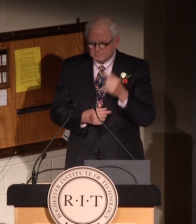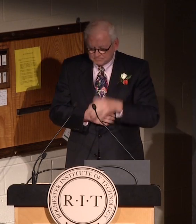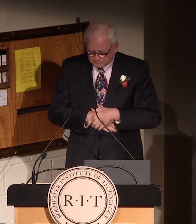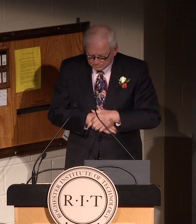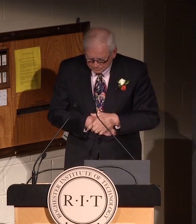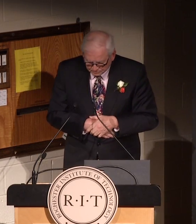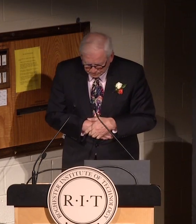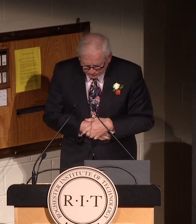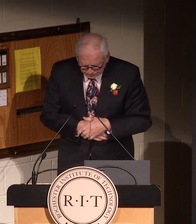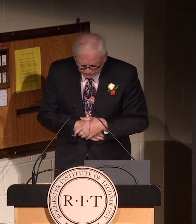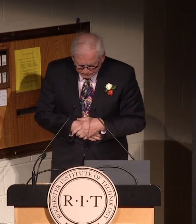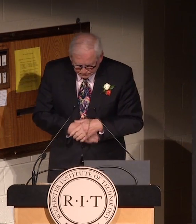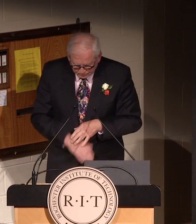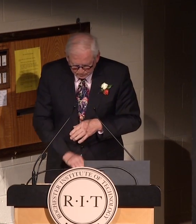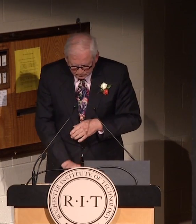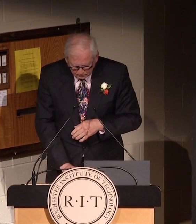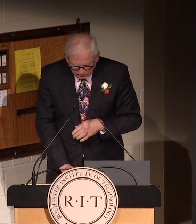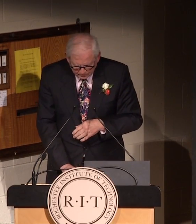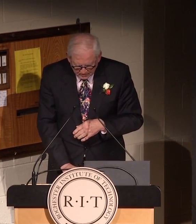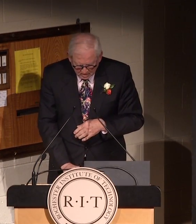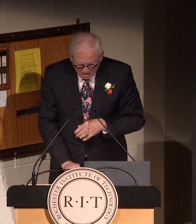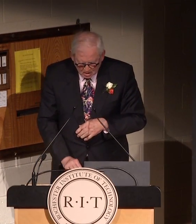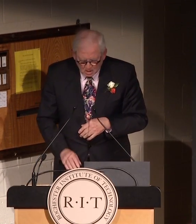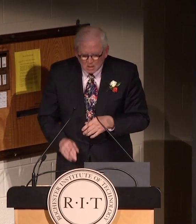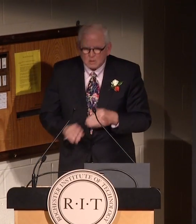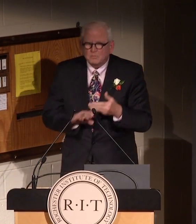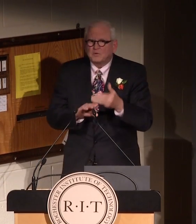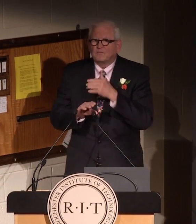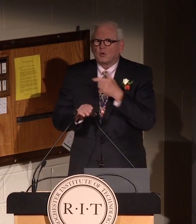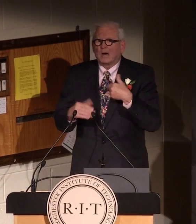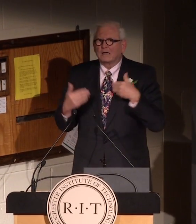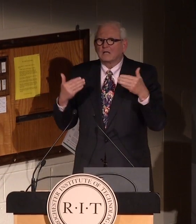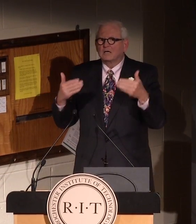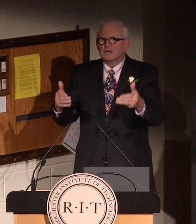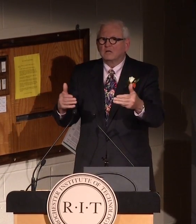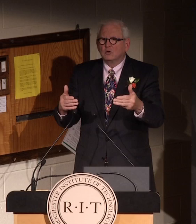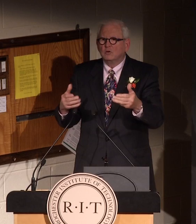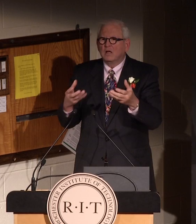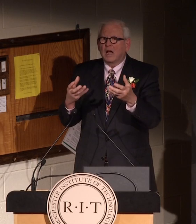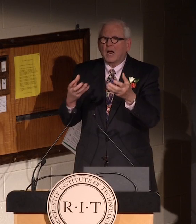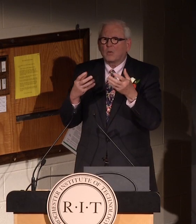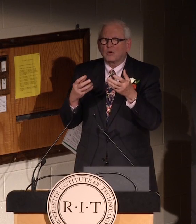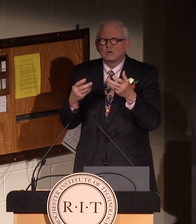alone.